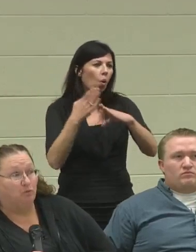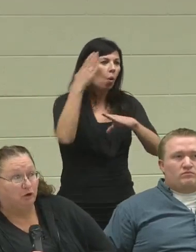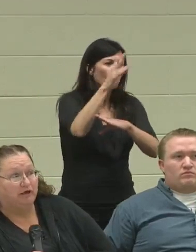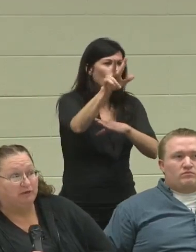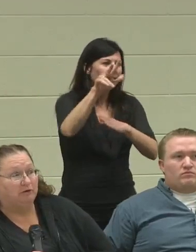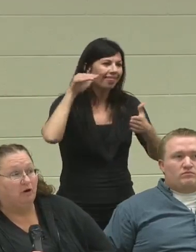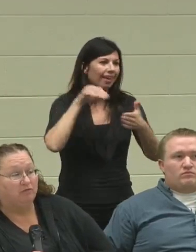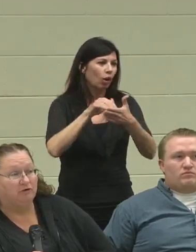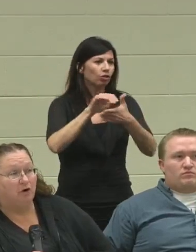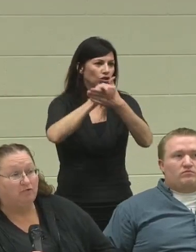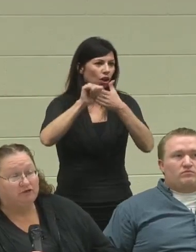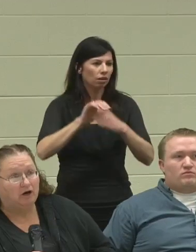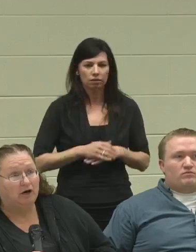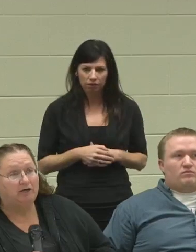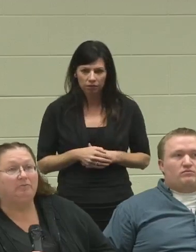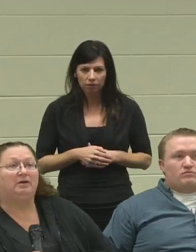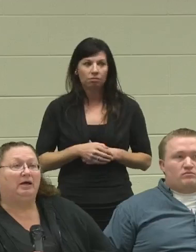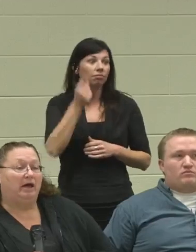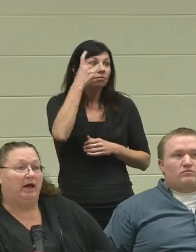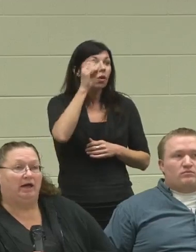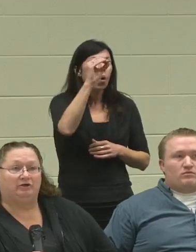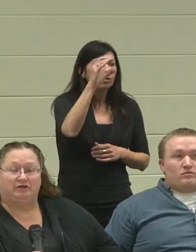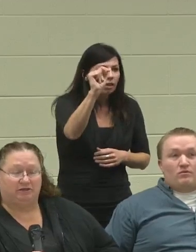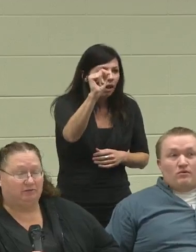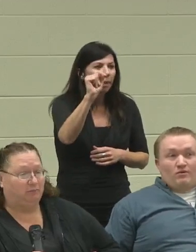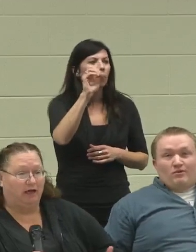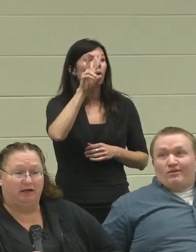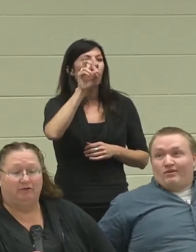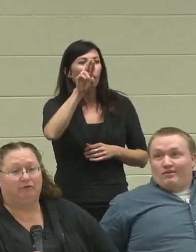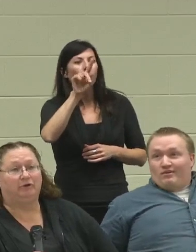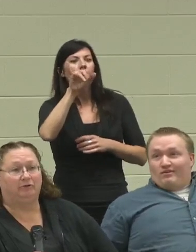from working overtime and just plugging it through.